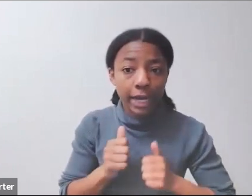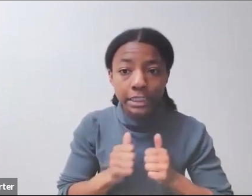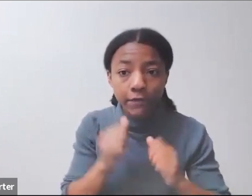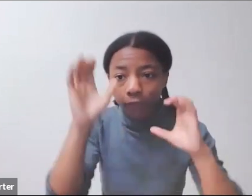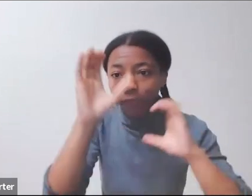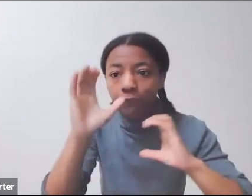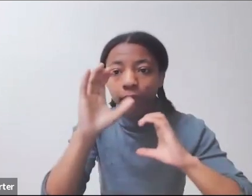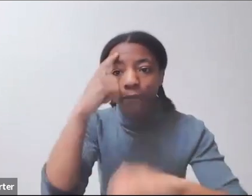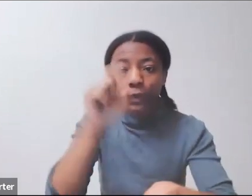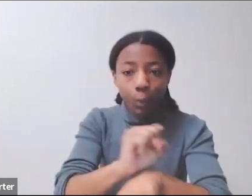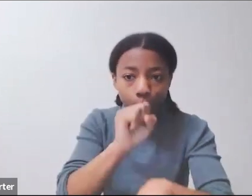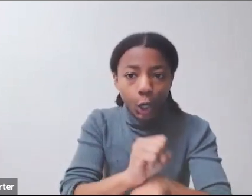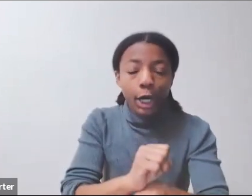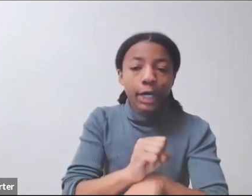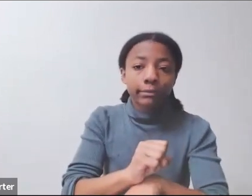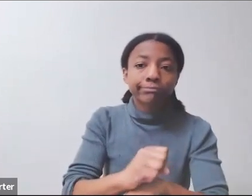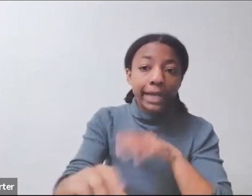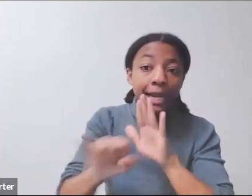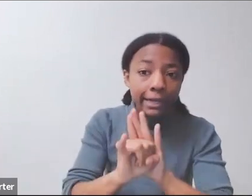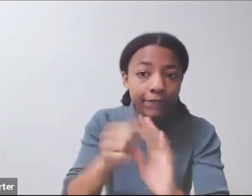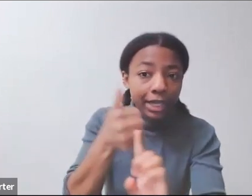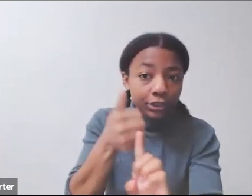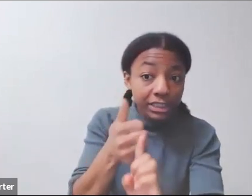If you identify yourself as a person with disability, you will get priority.